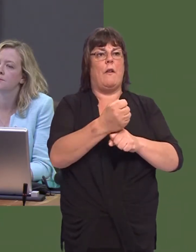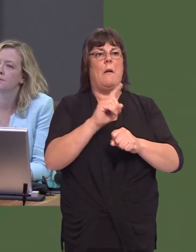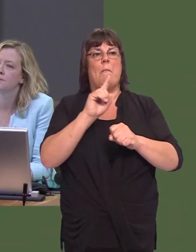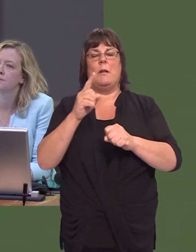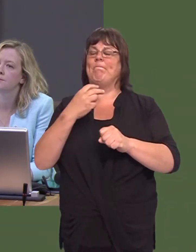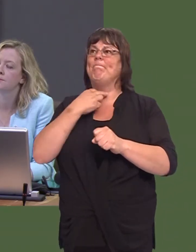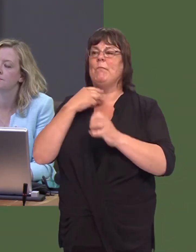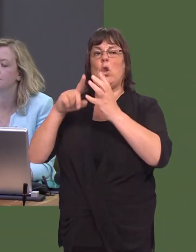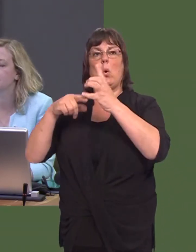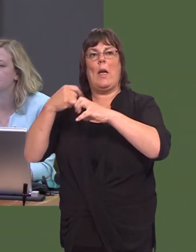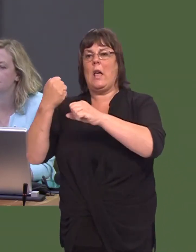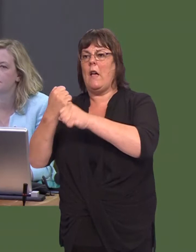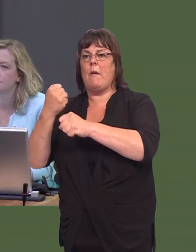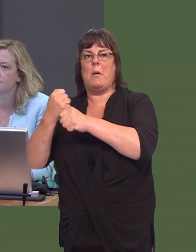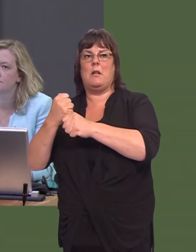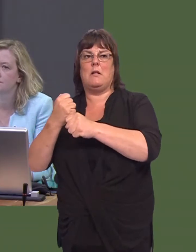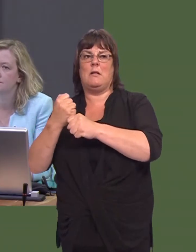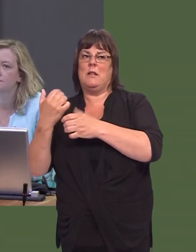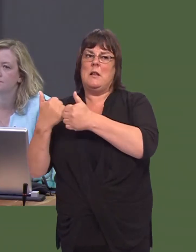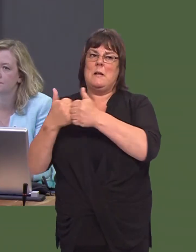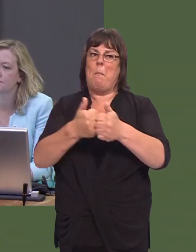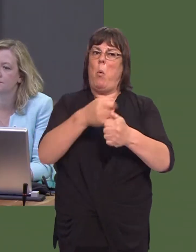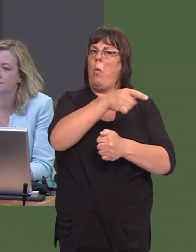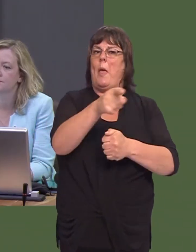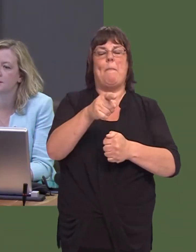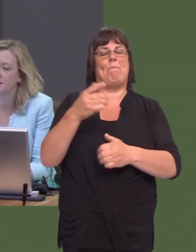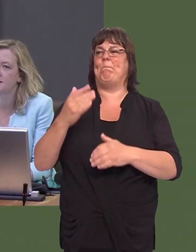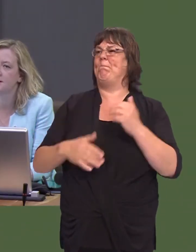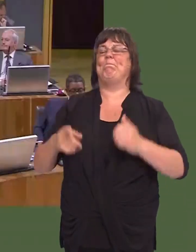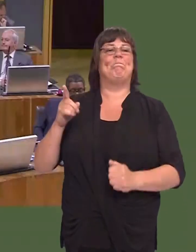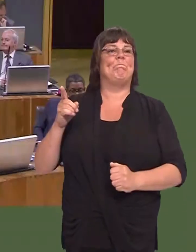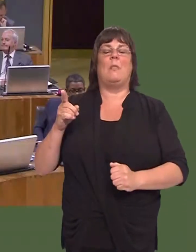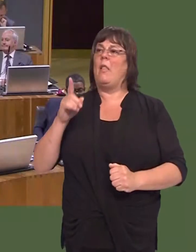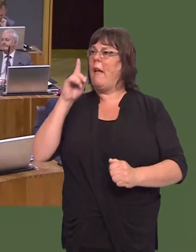Unfortunately, the UK Government, so far, has failed these workers. They have failed our steel industry.